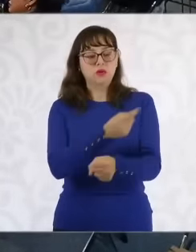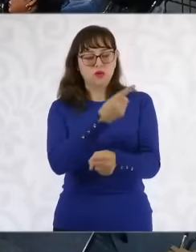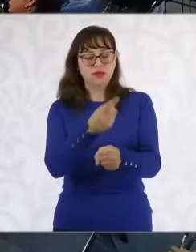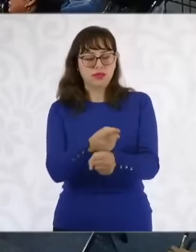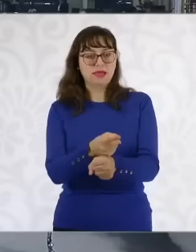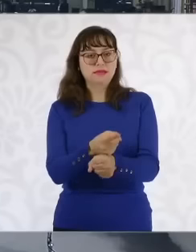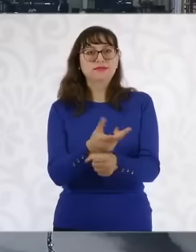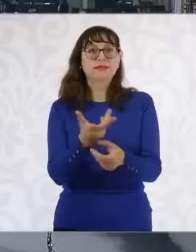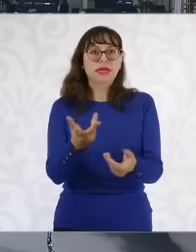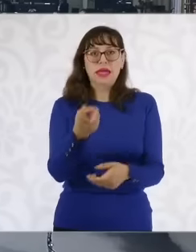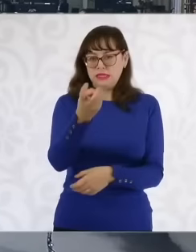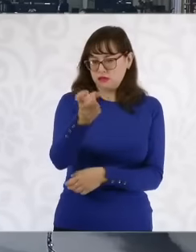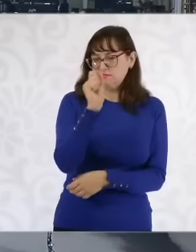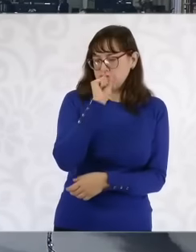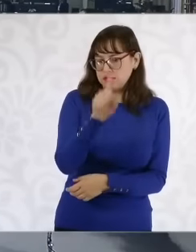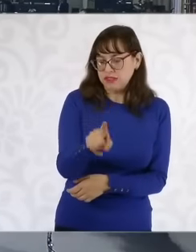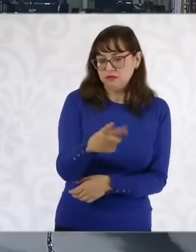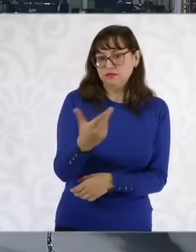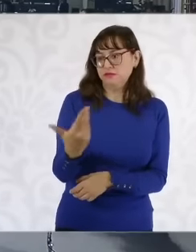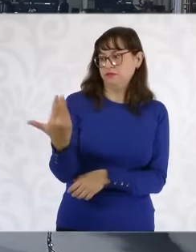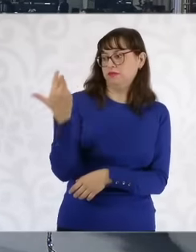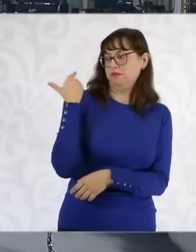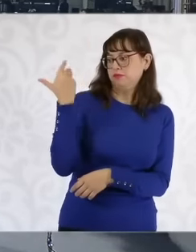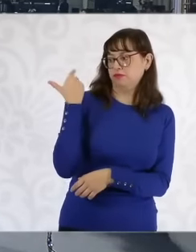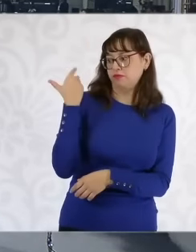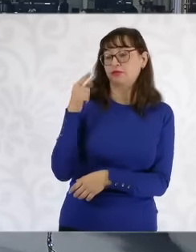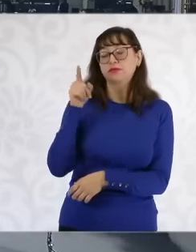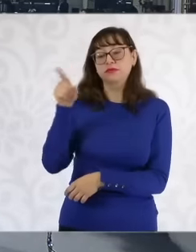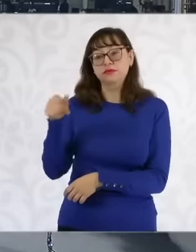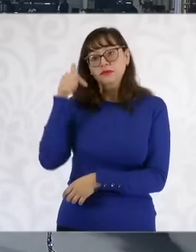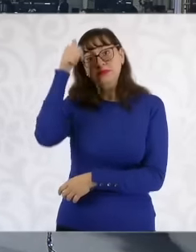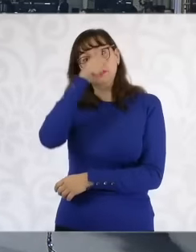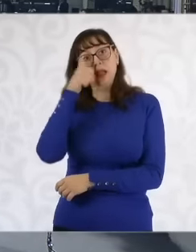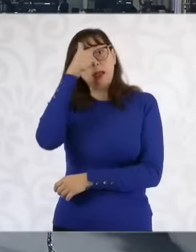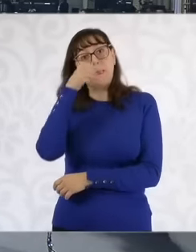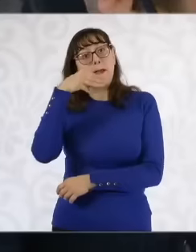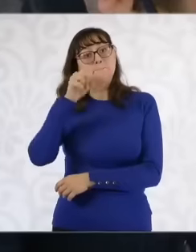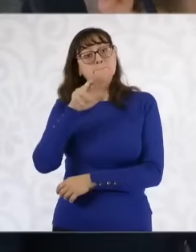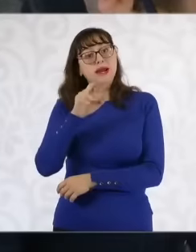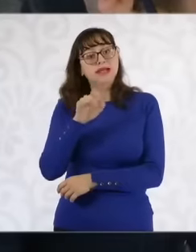days ago, one morning you condemned the murder of Father Marcelo in San Cristóbal, also one of